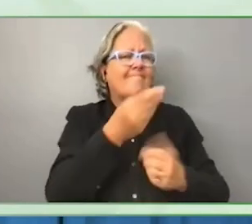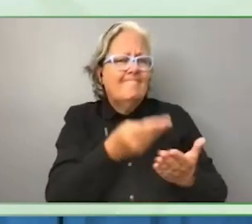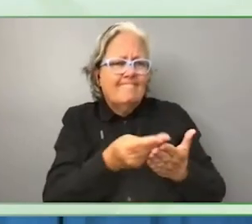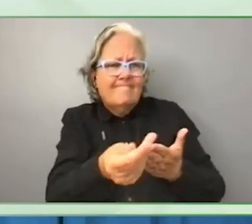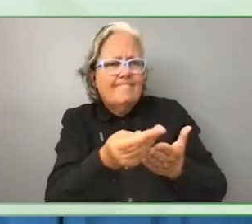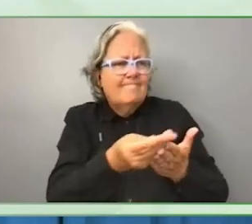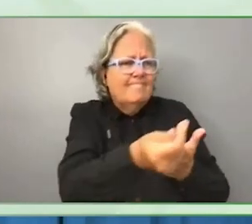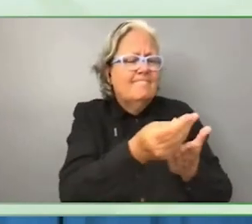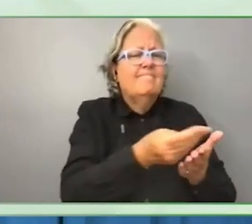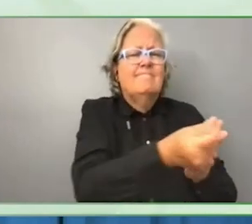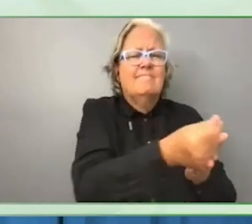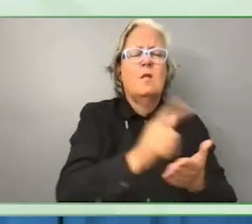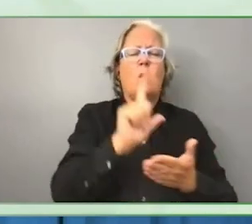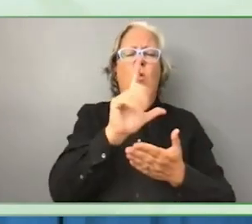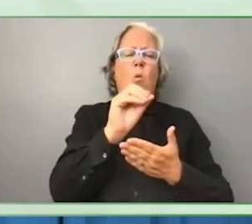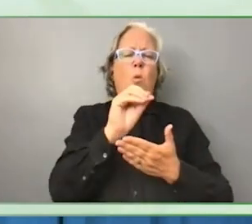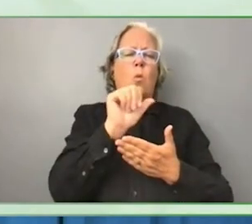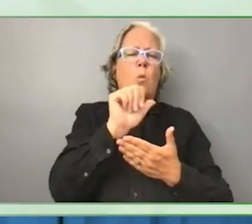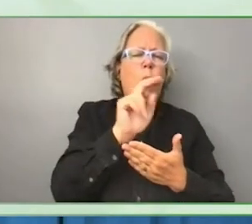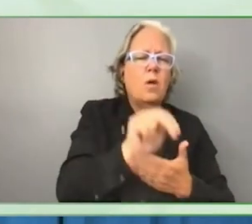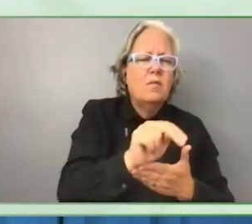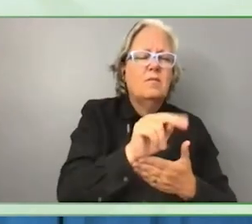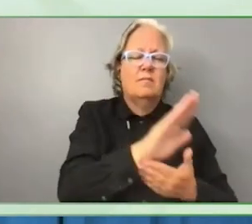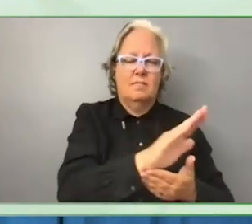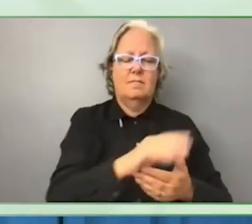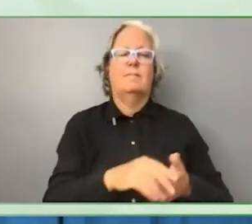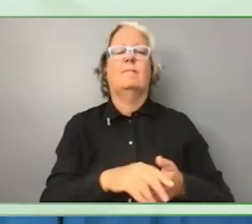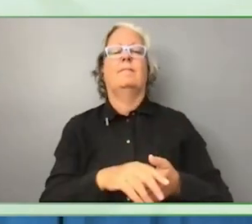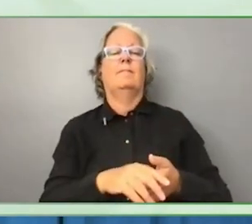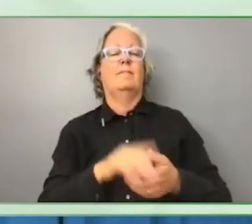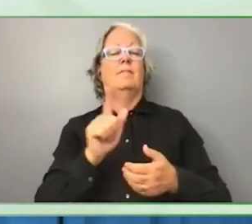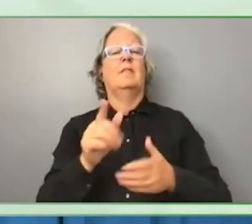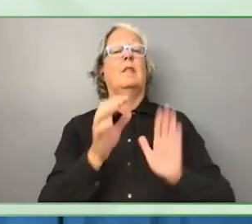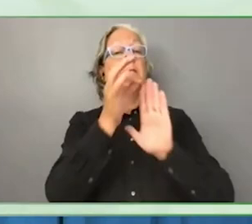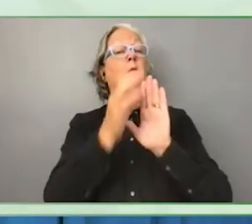A number of policy commitments where one of which is disability in.